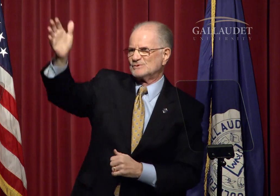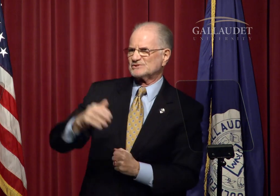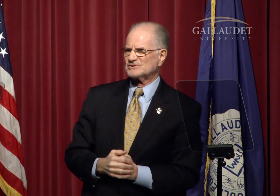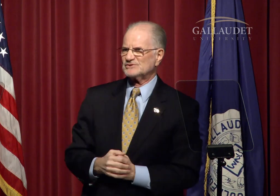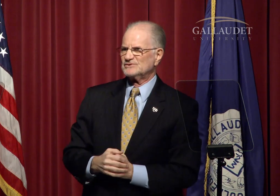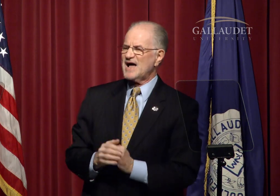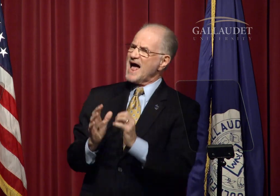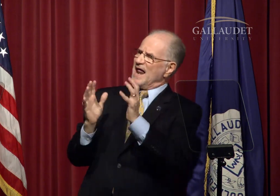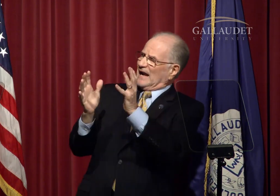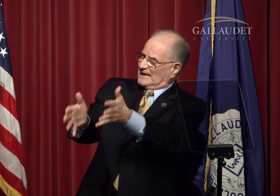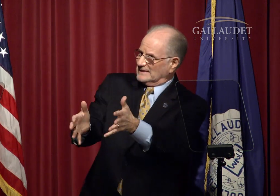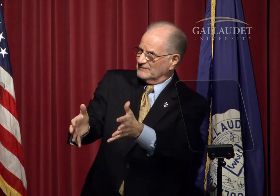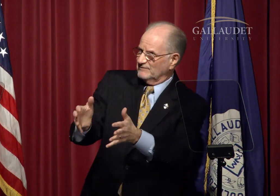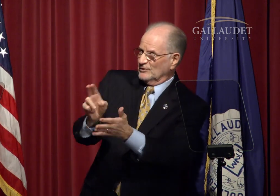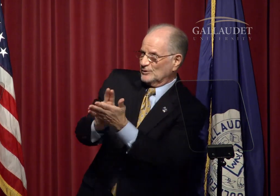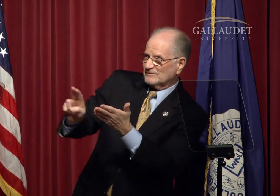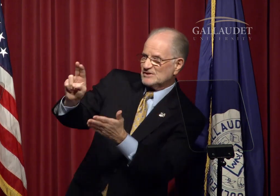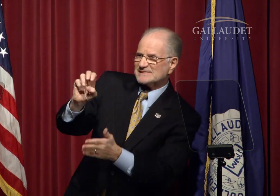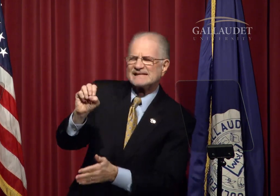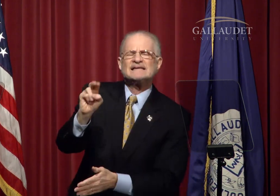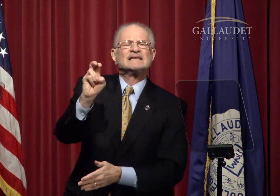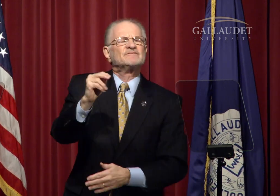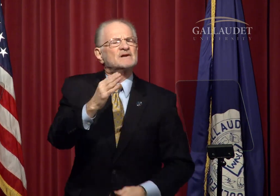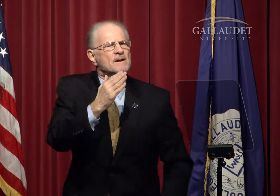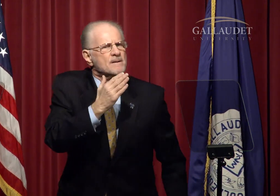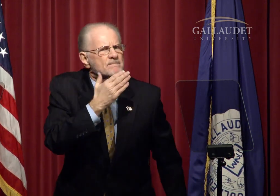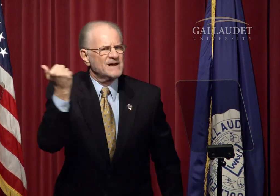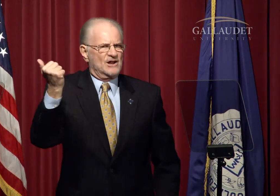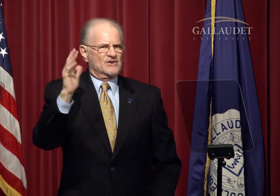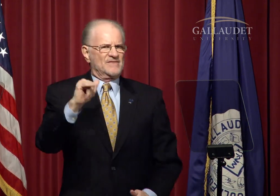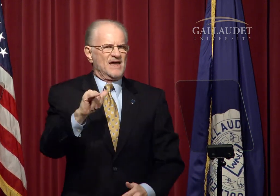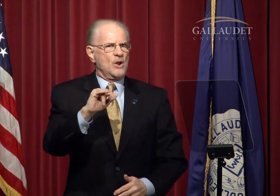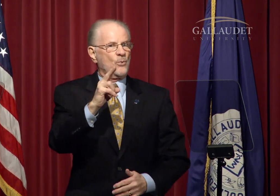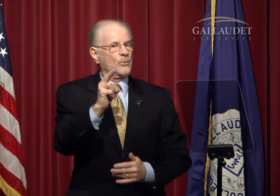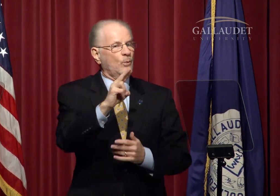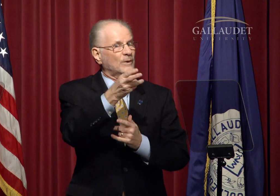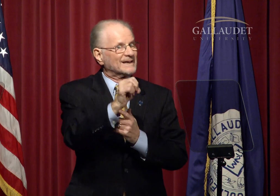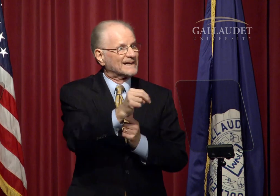into a successful future - and leave the university even better